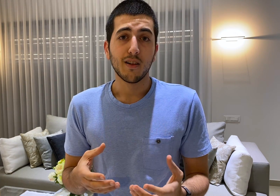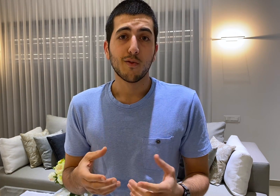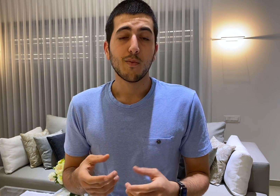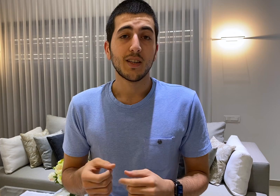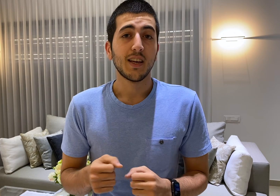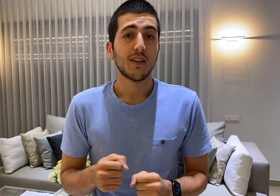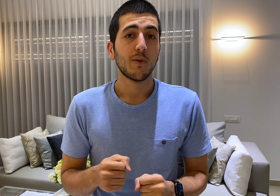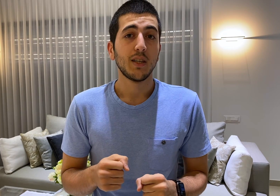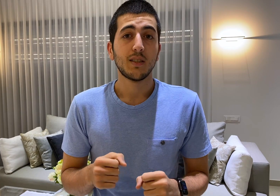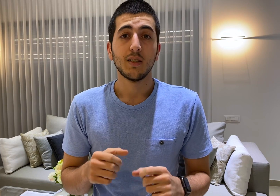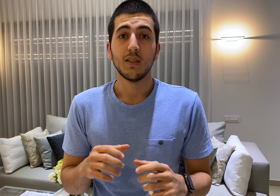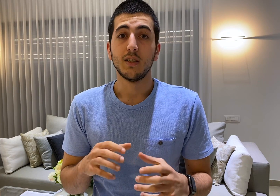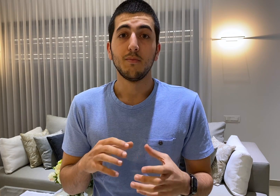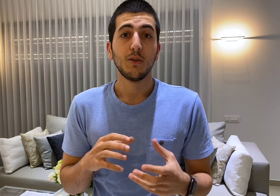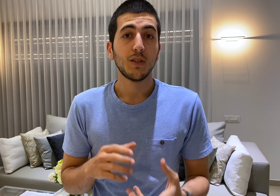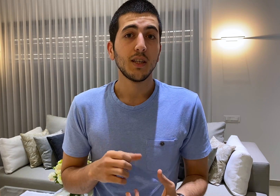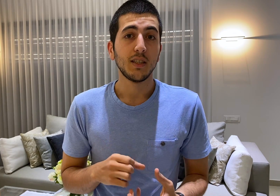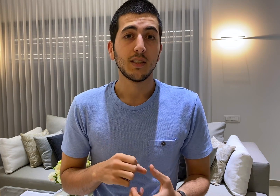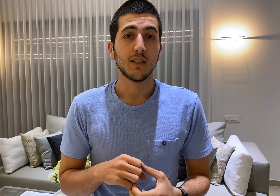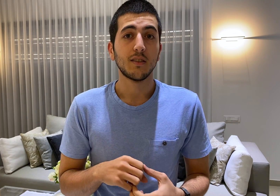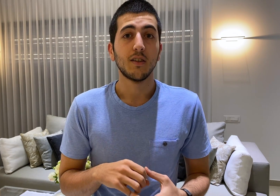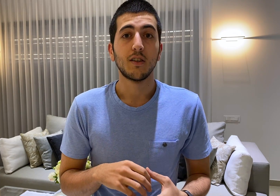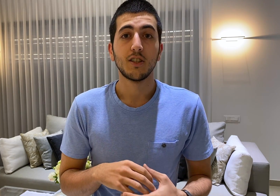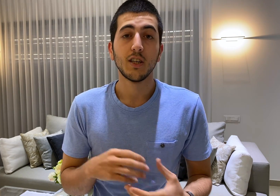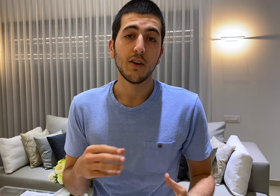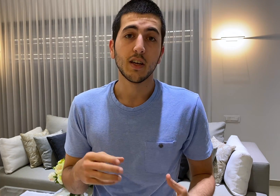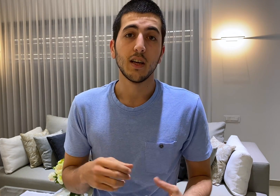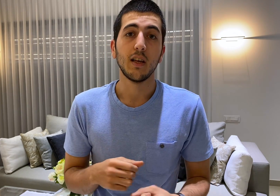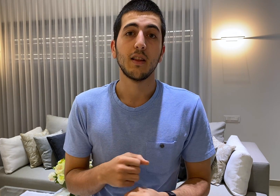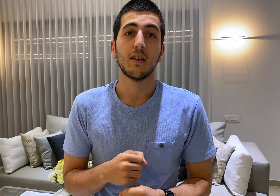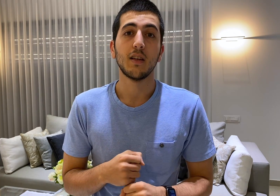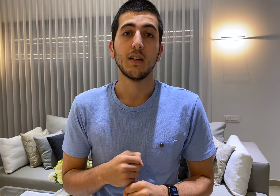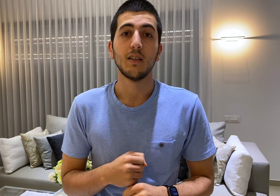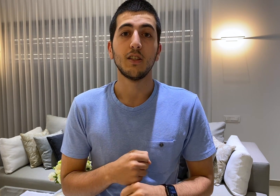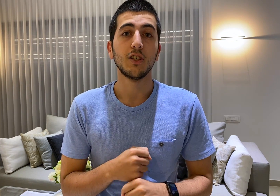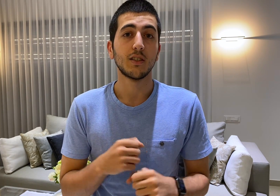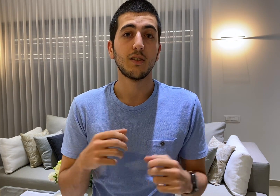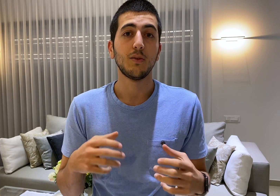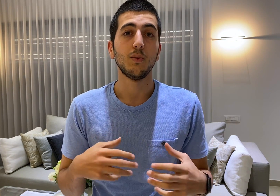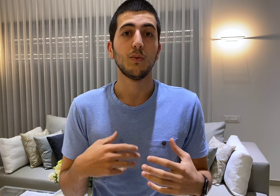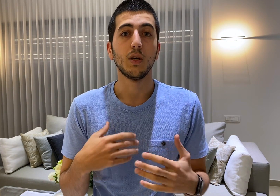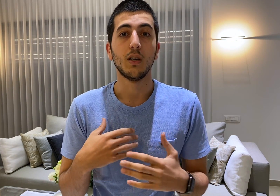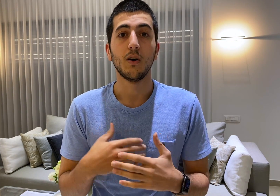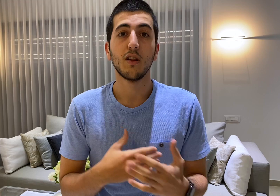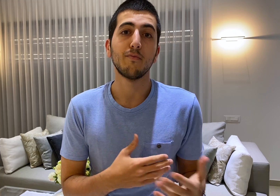format I can write utilities that are generic and can adjust to all of my